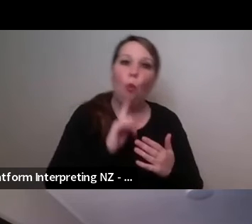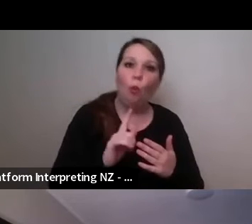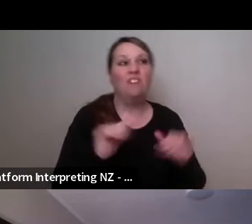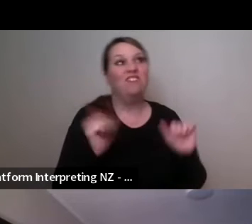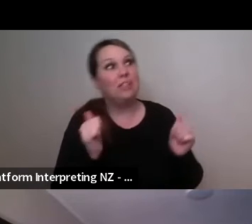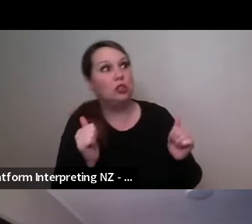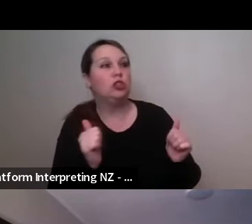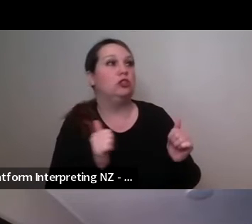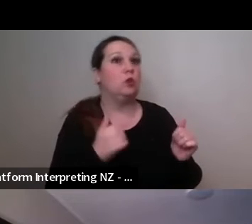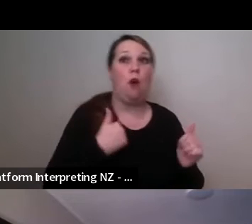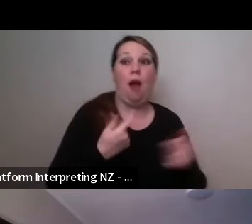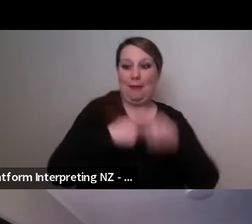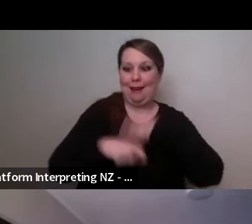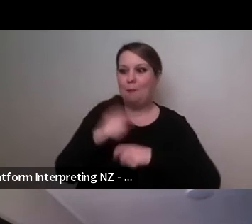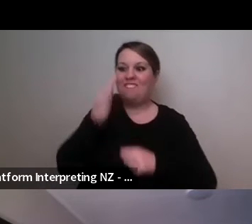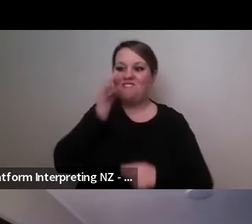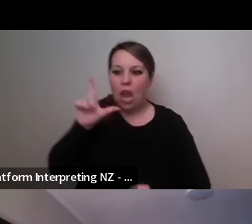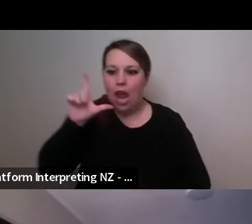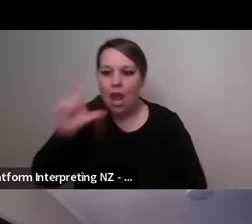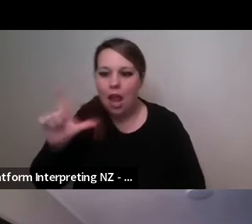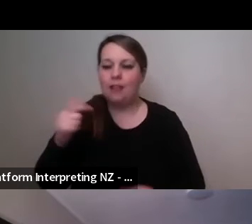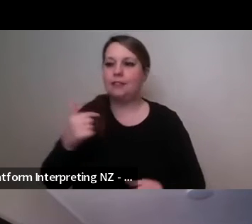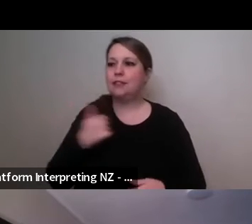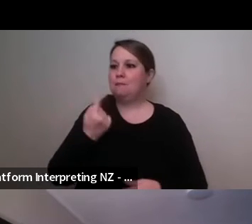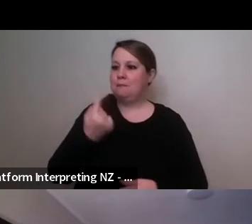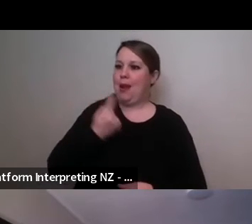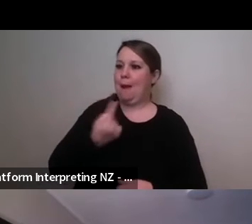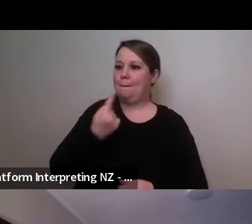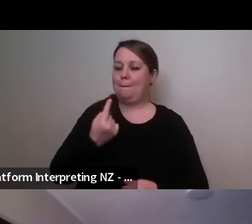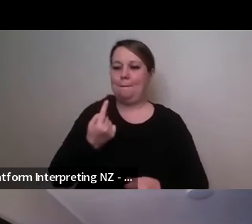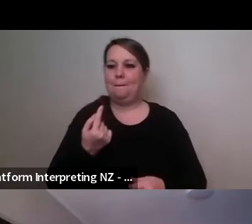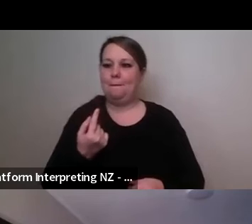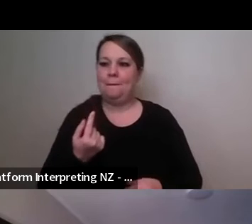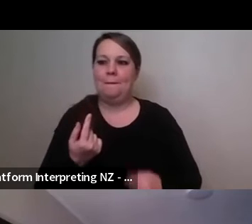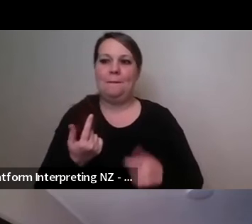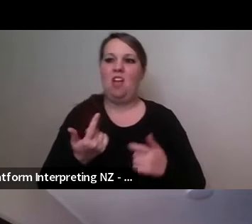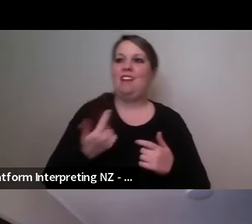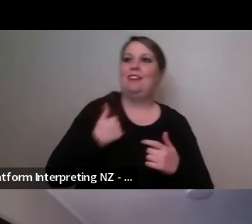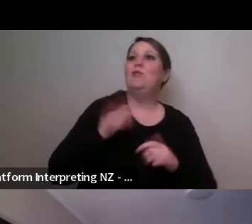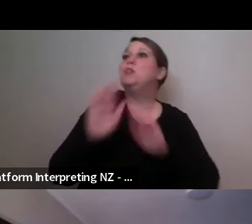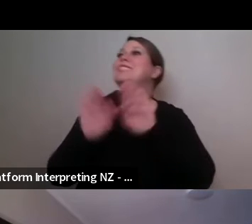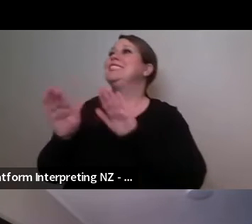was really scary and also with Covid not knowing whether opportunities would come up and I was very